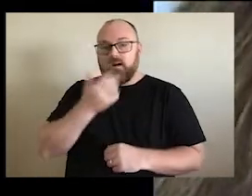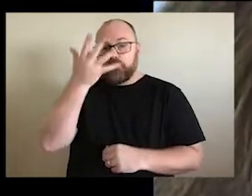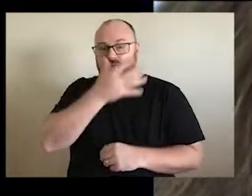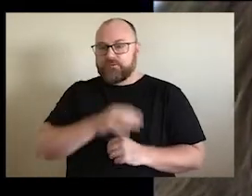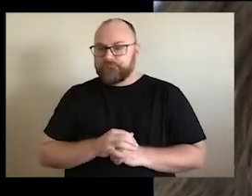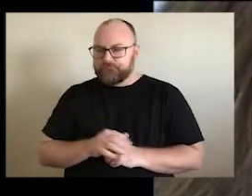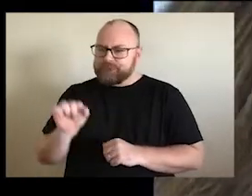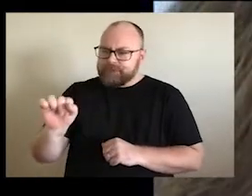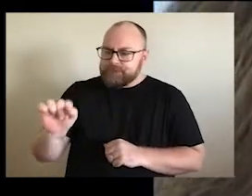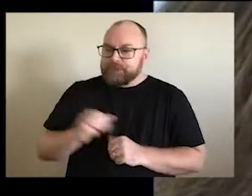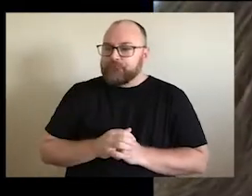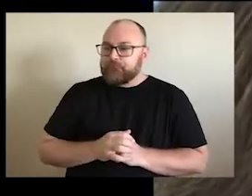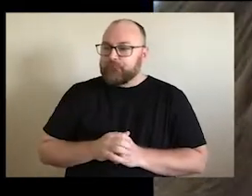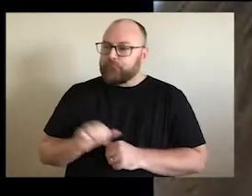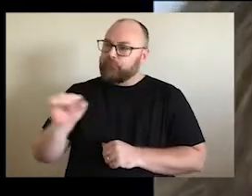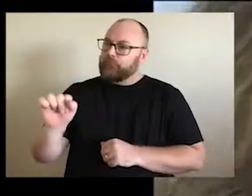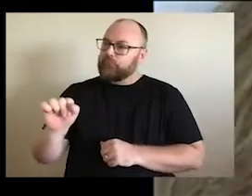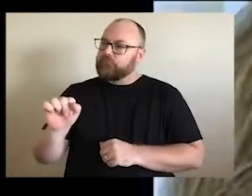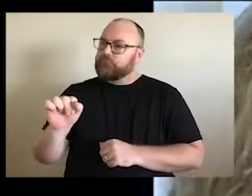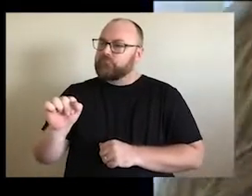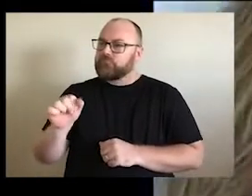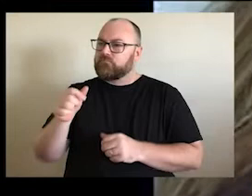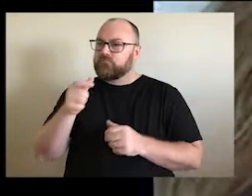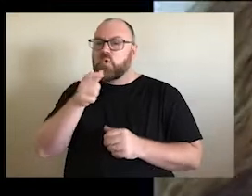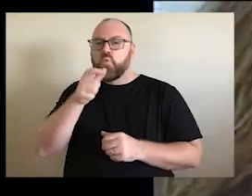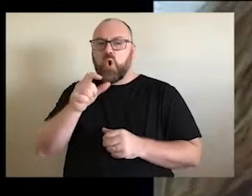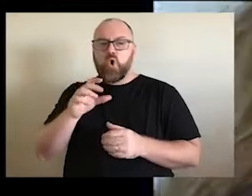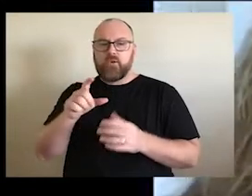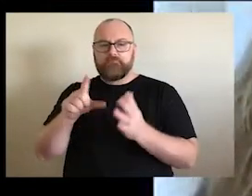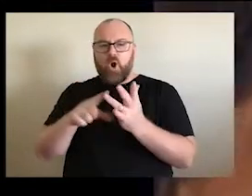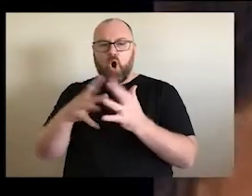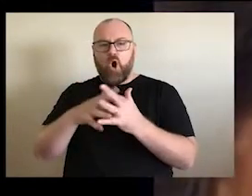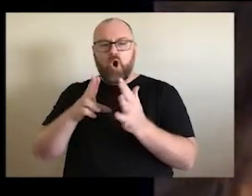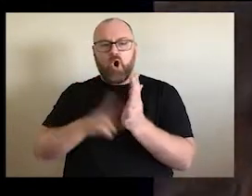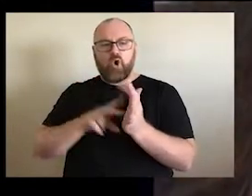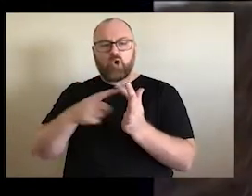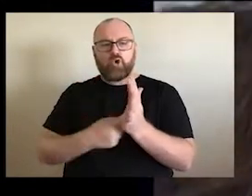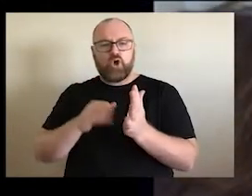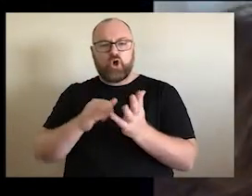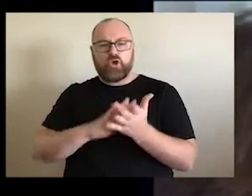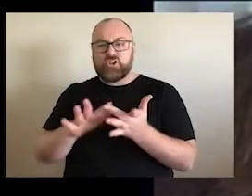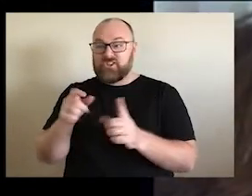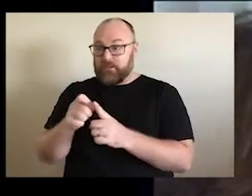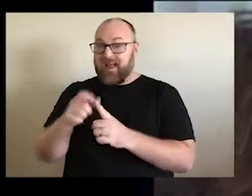sense of, they of the word ownership is inclusive. It includes